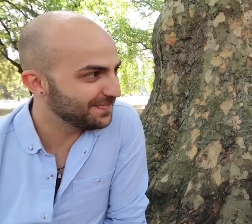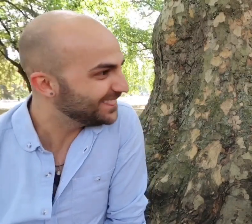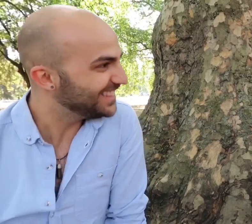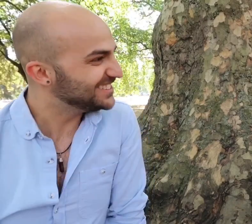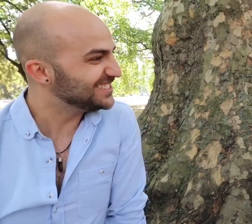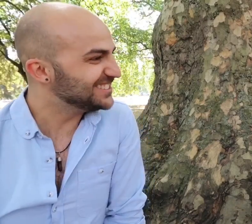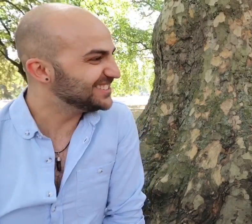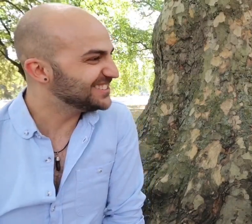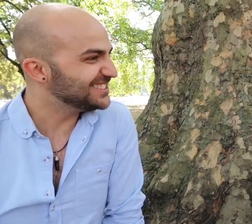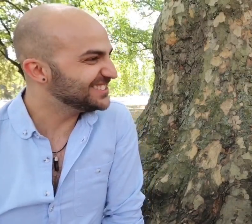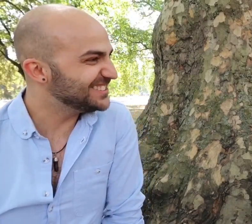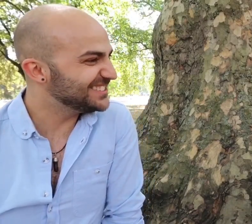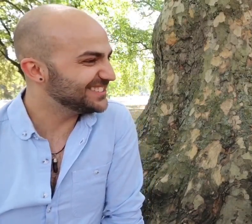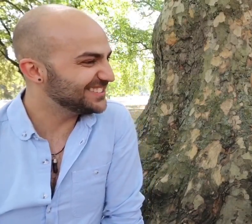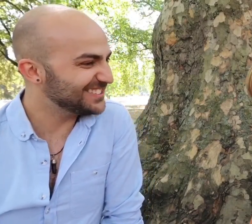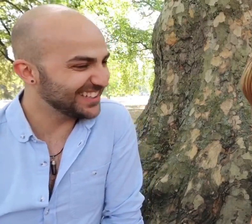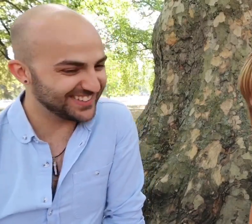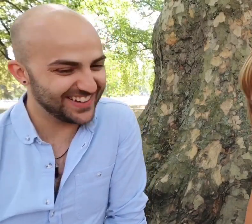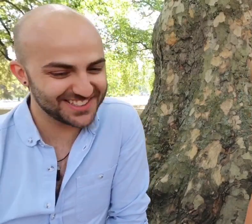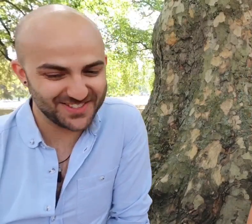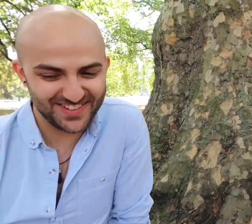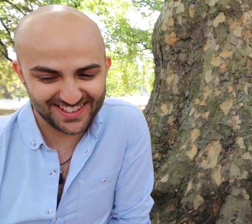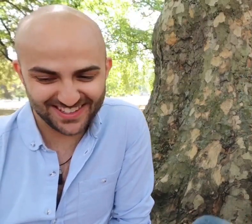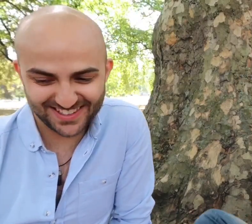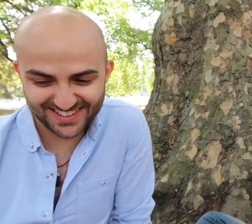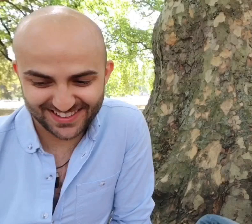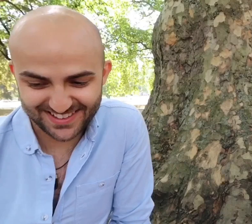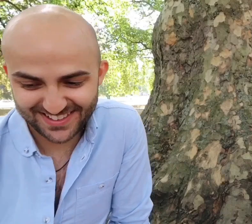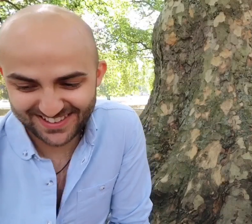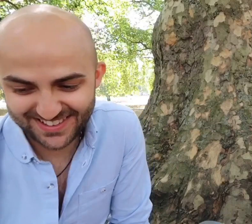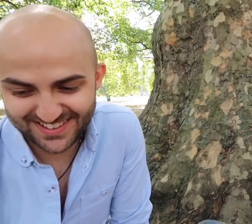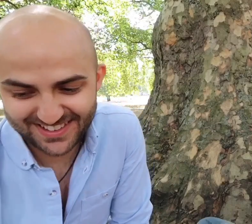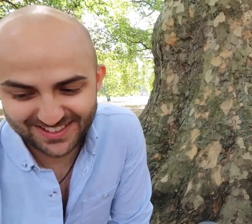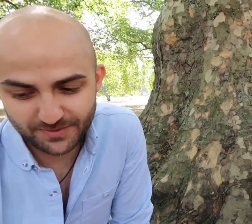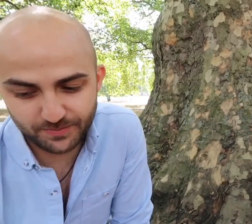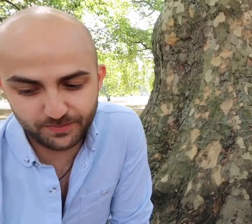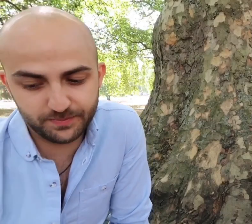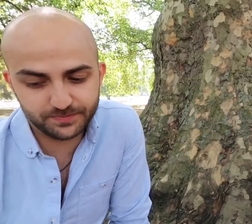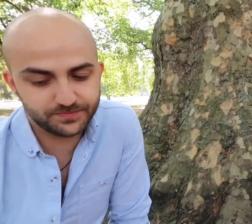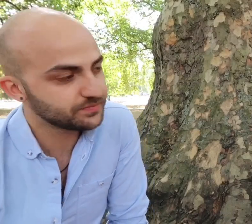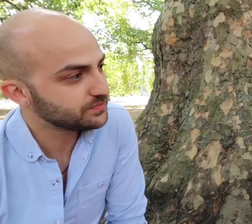thank you for coming here today so before we talk about the piece that you